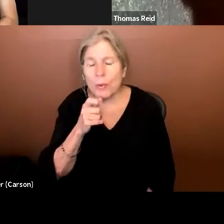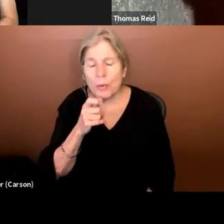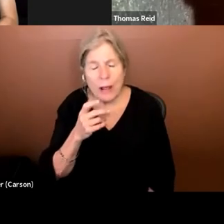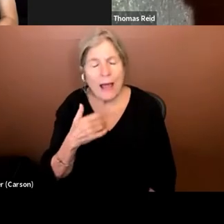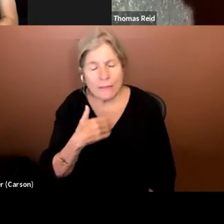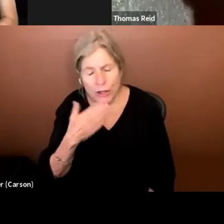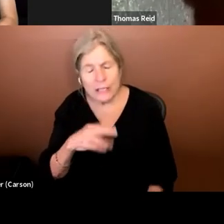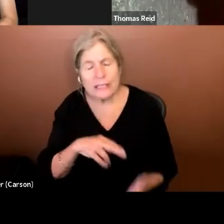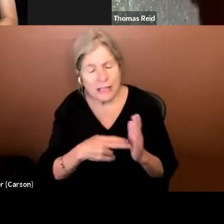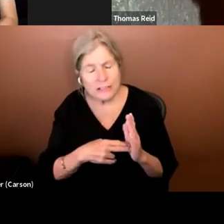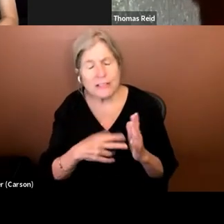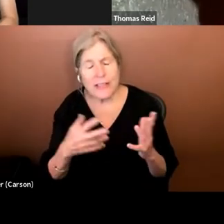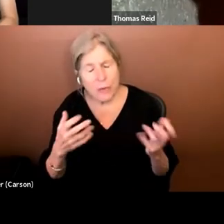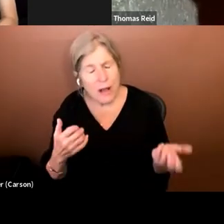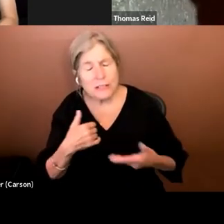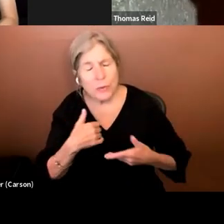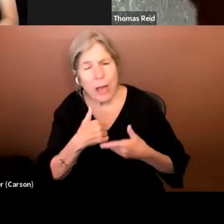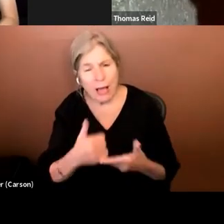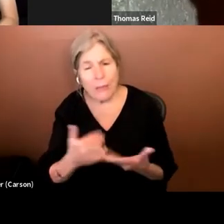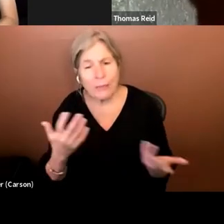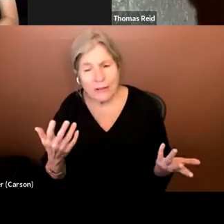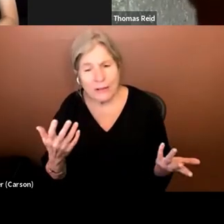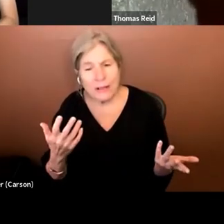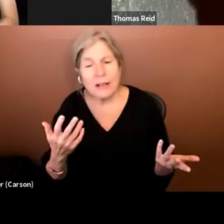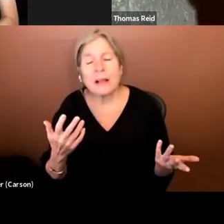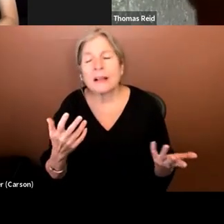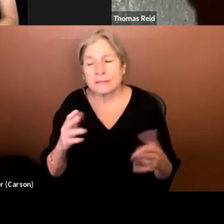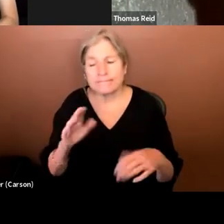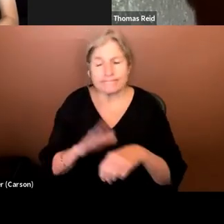helpful to avoid the pitfalls of